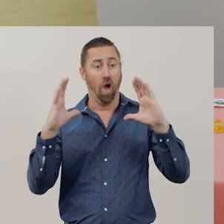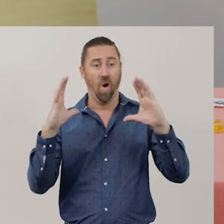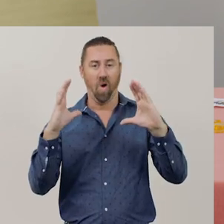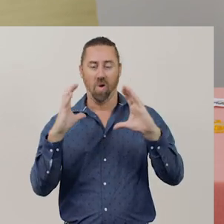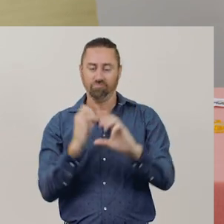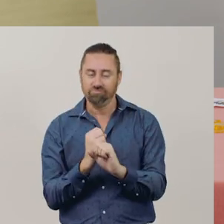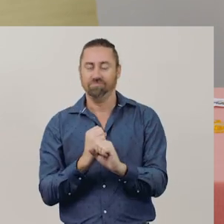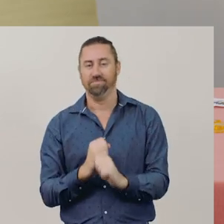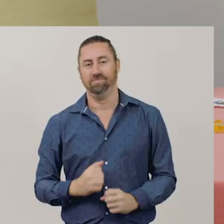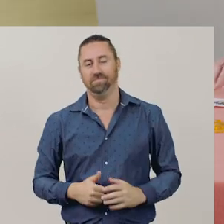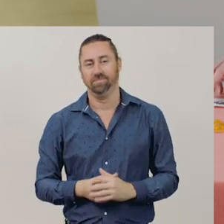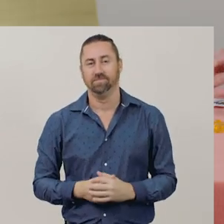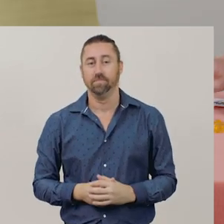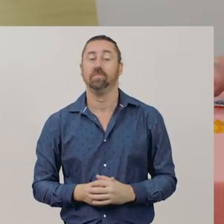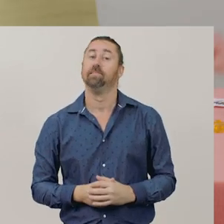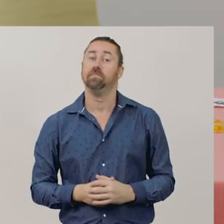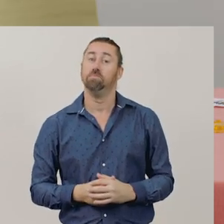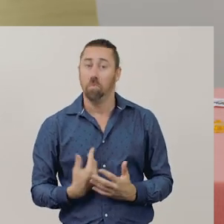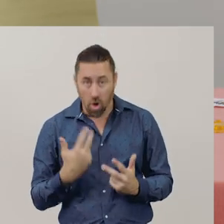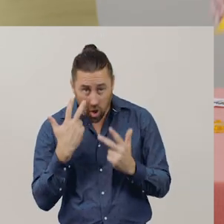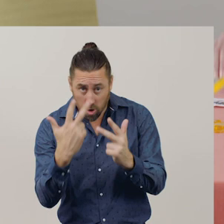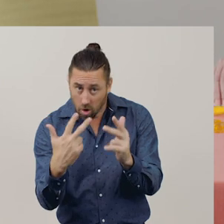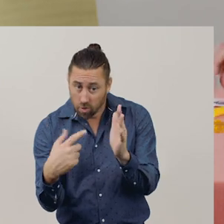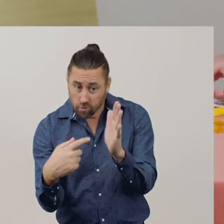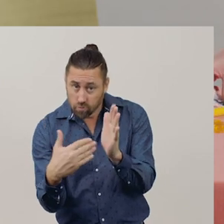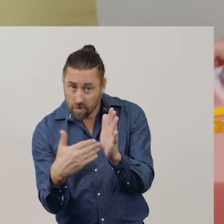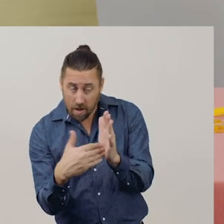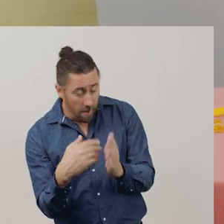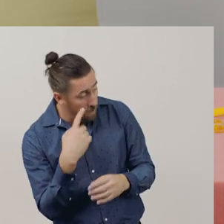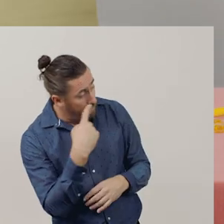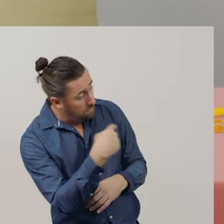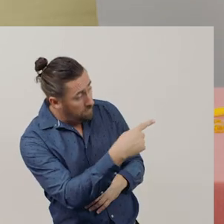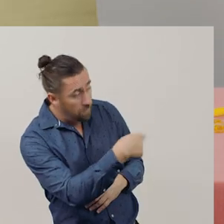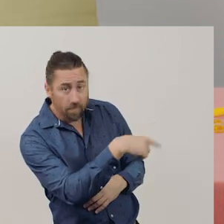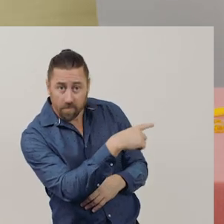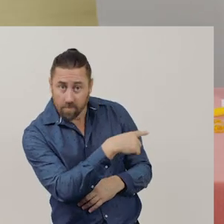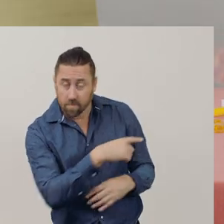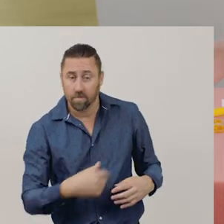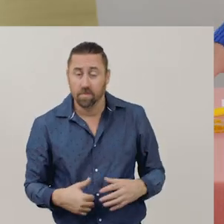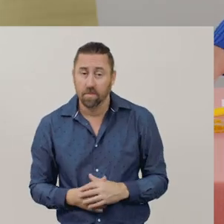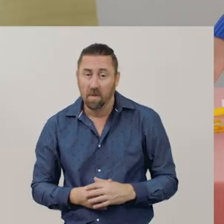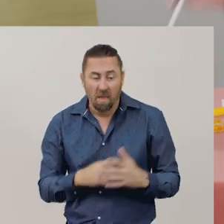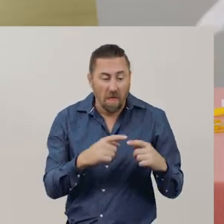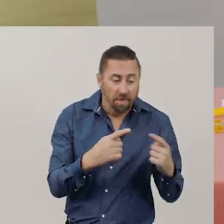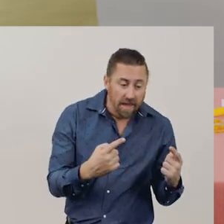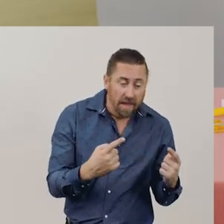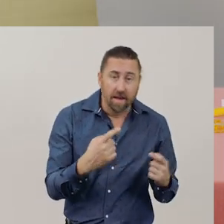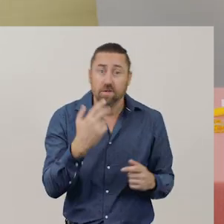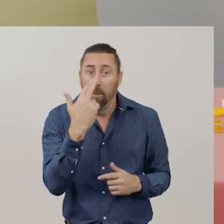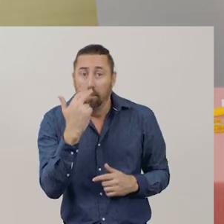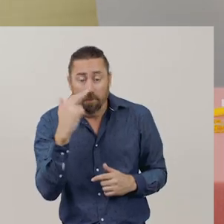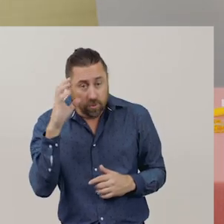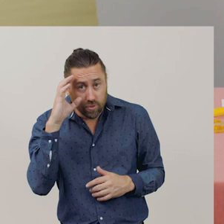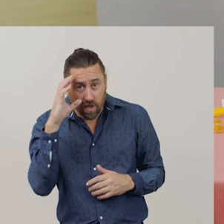Today, we are going to use materials, images, and a tens frame,